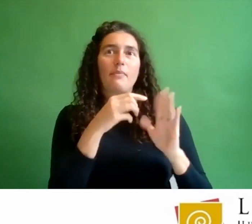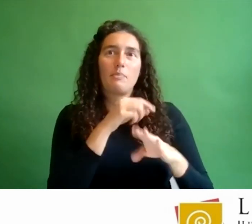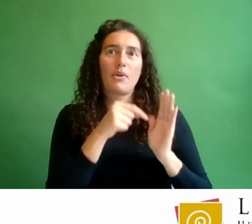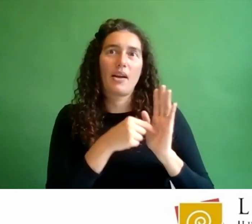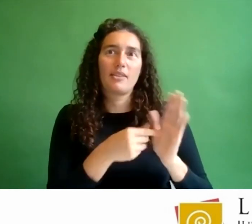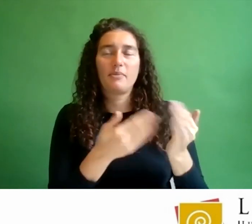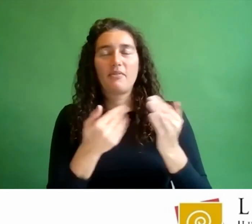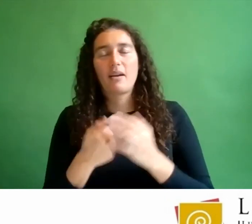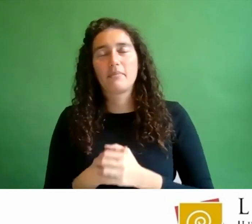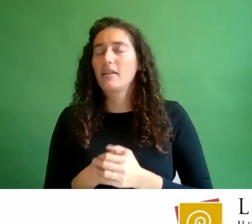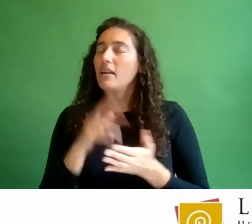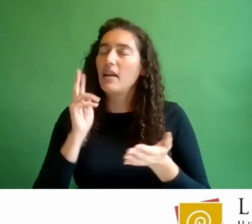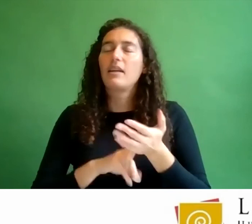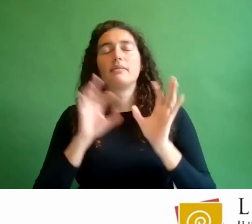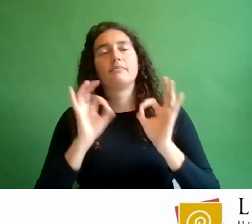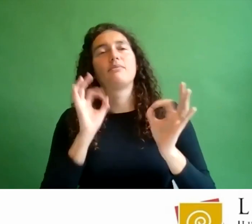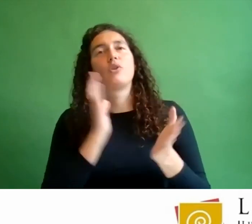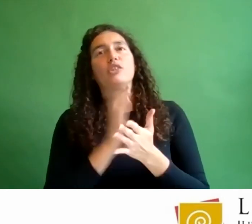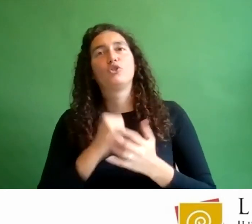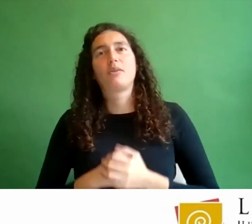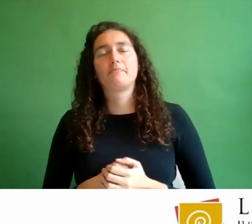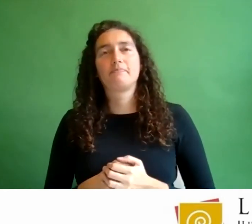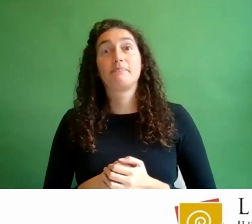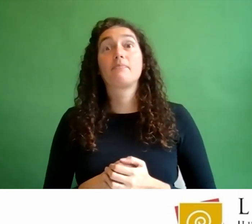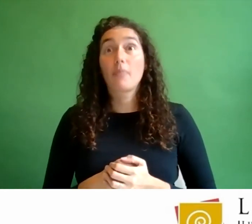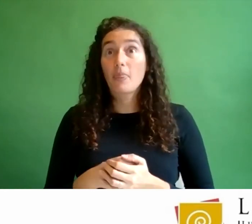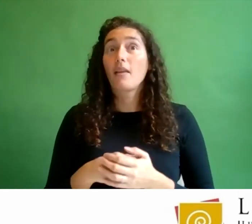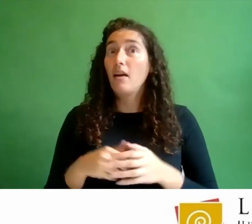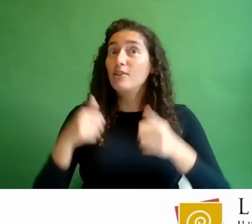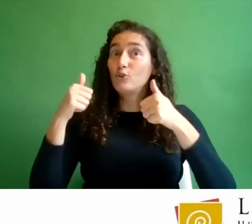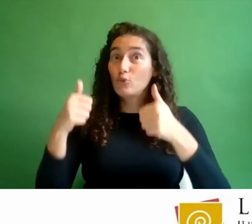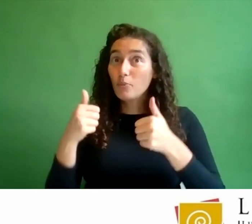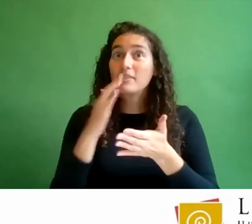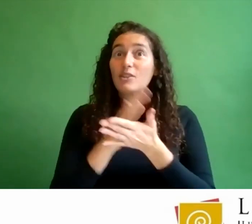That is true. Excellent, the first, how to put it, alliances